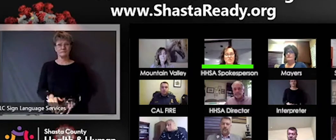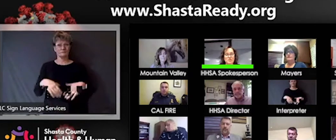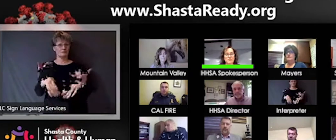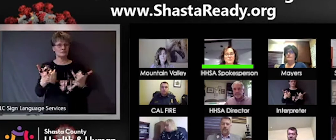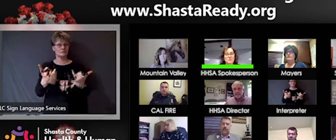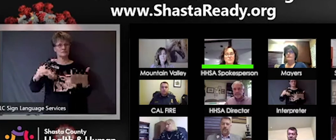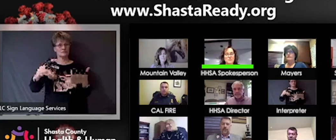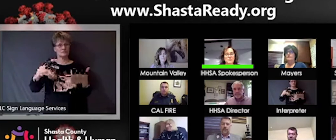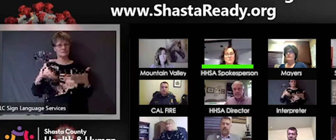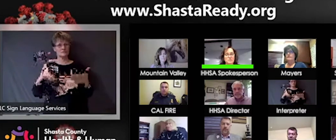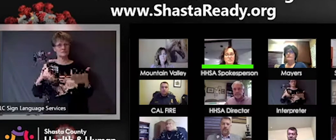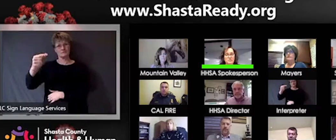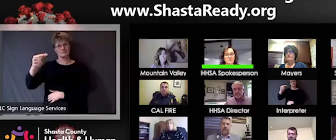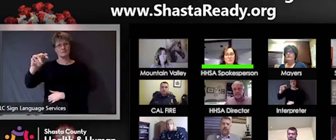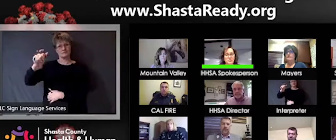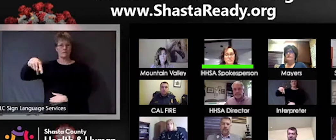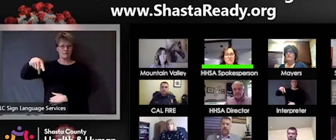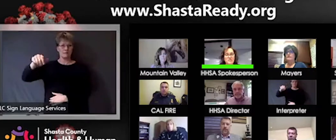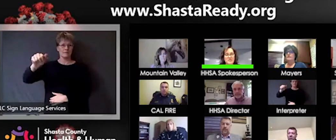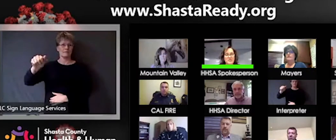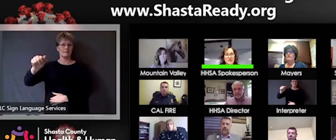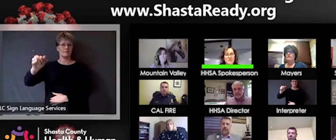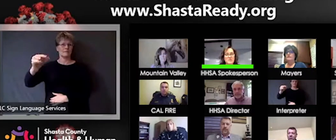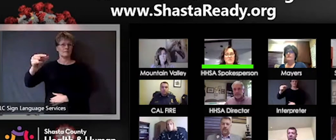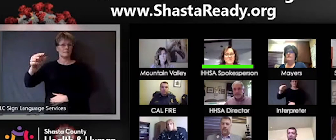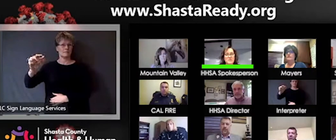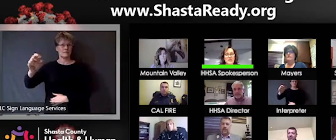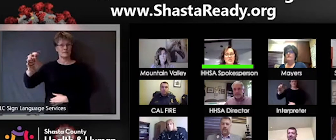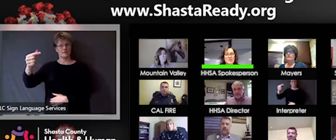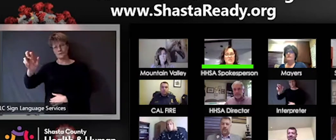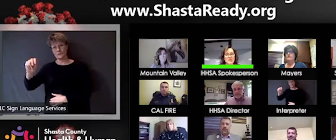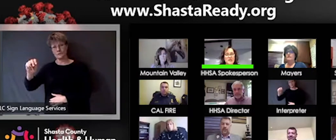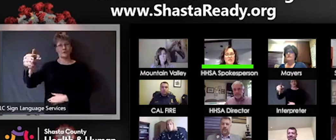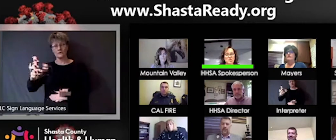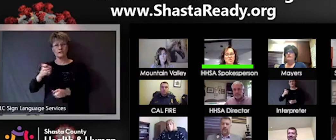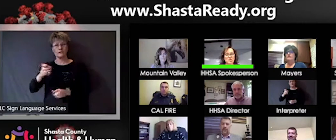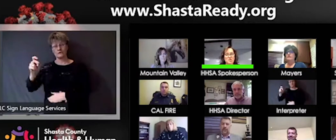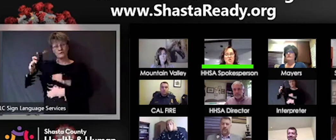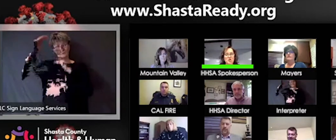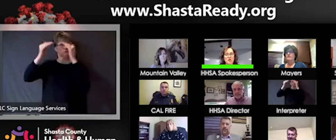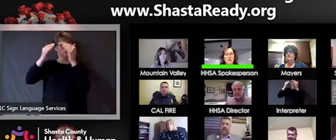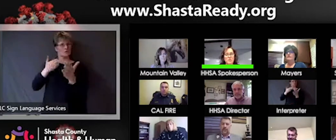of Adult Services for the Shasta County Health and Human Services Agency and she